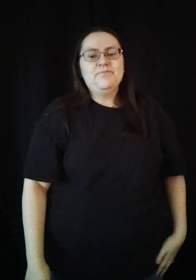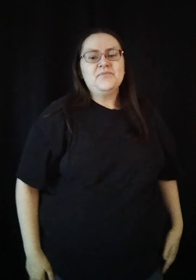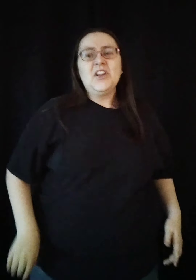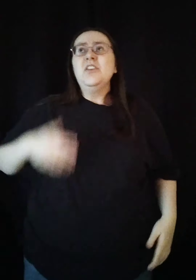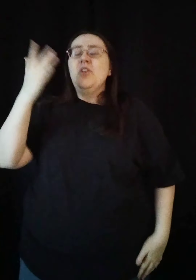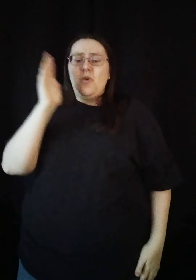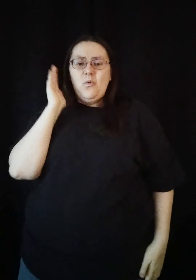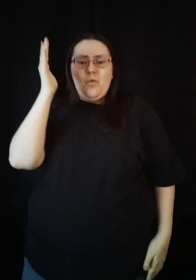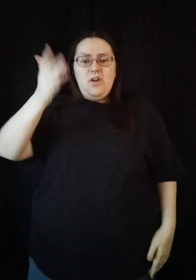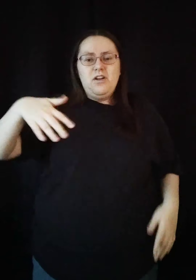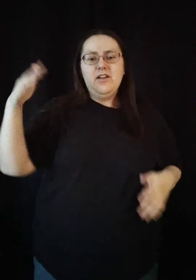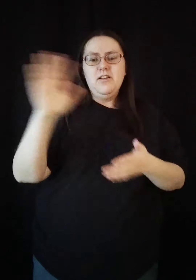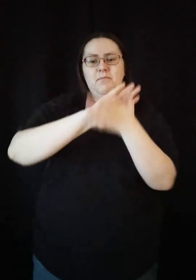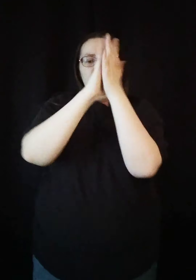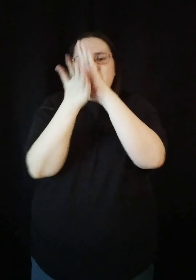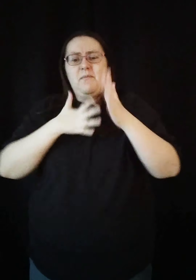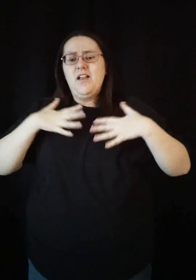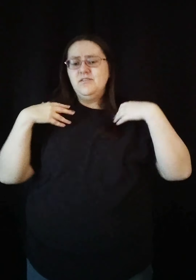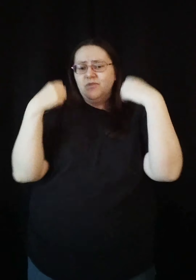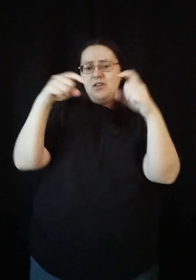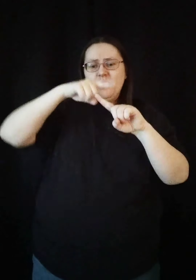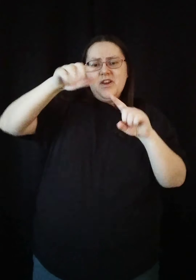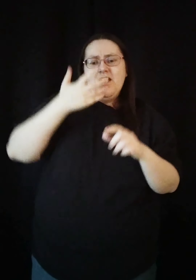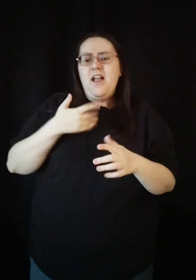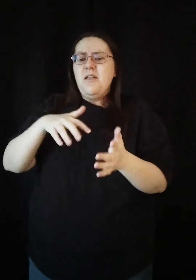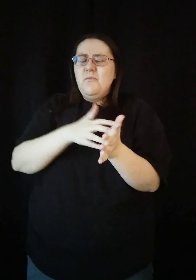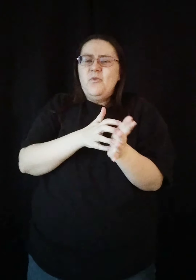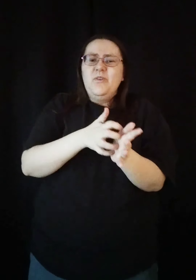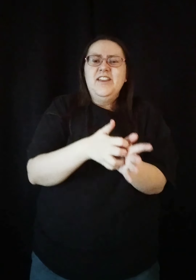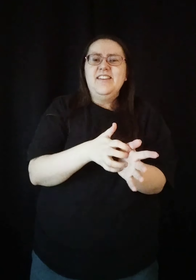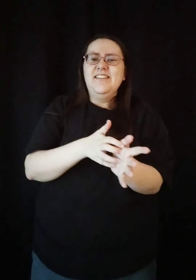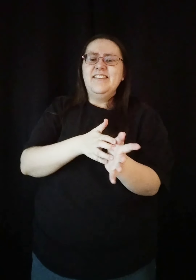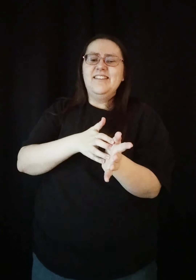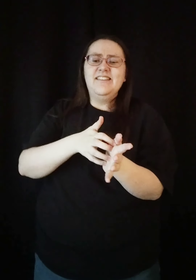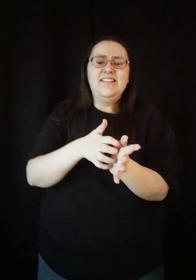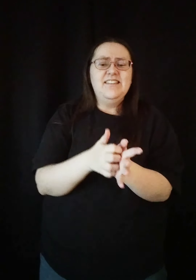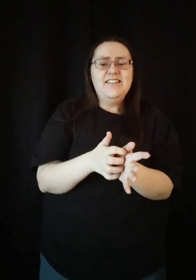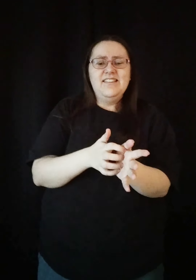You will be my strength when I am weak